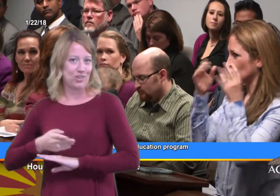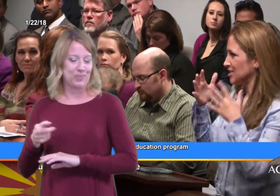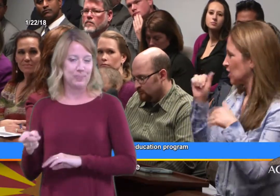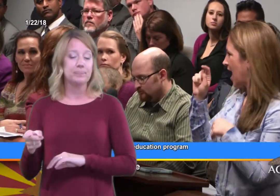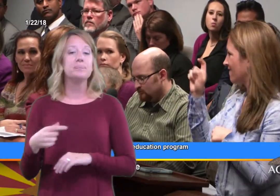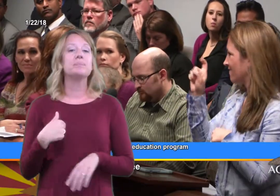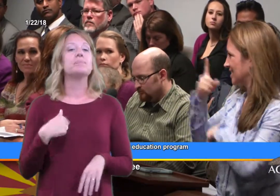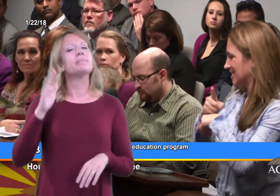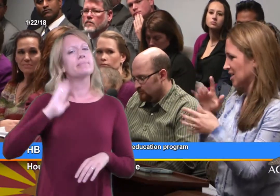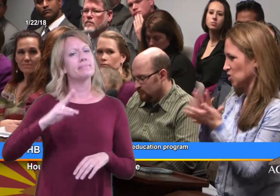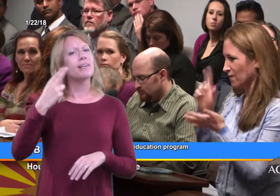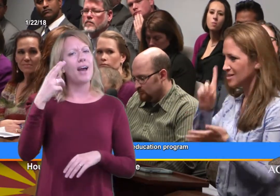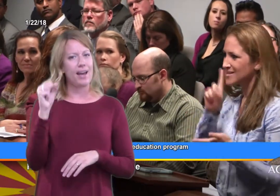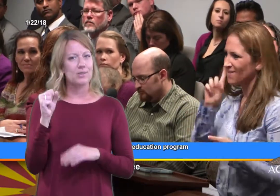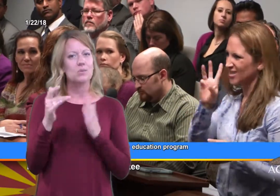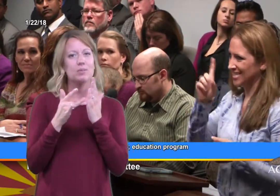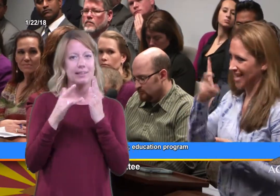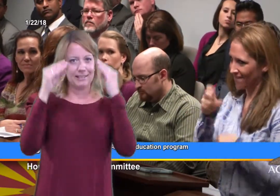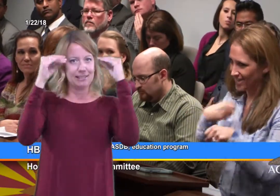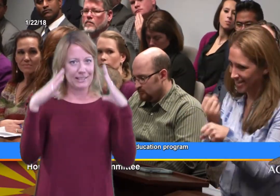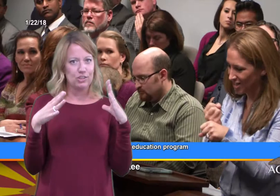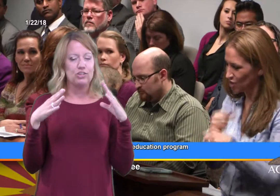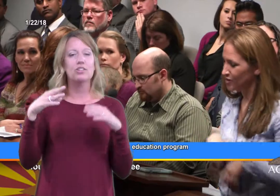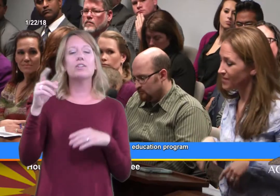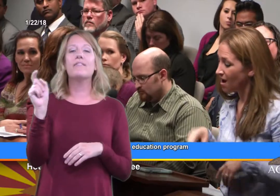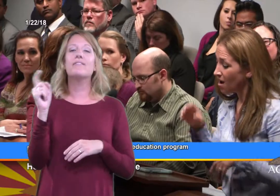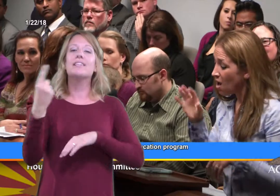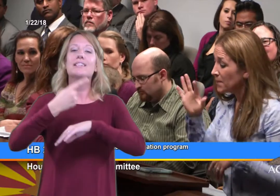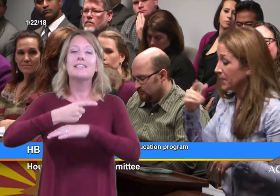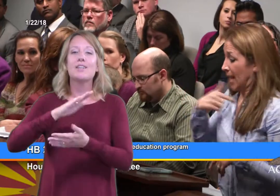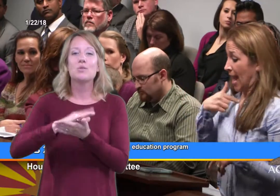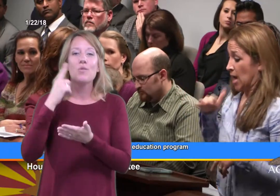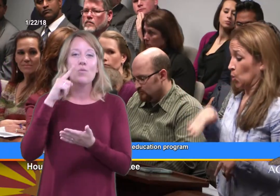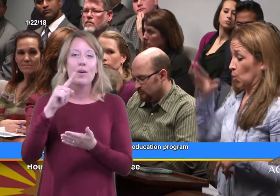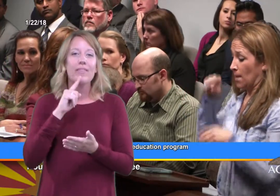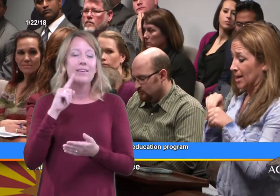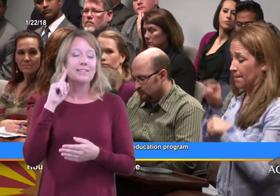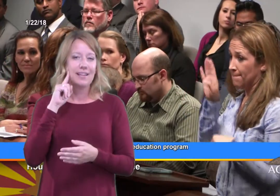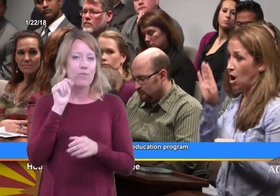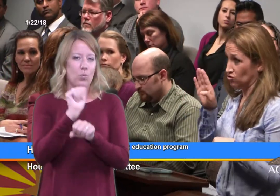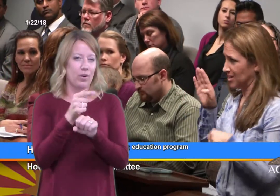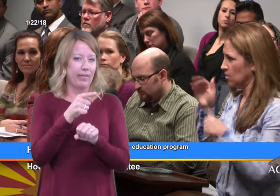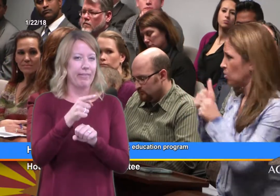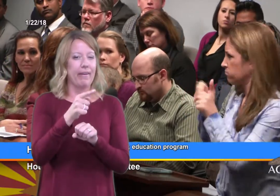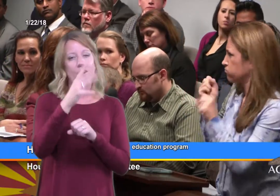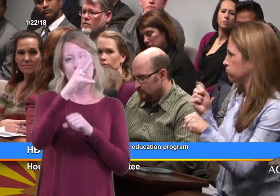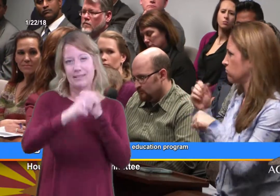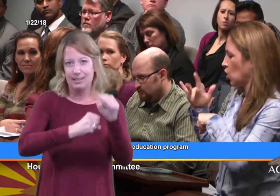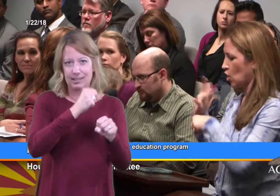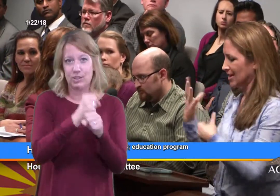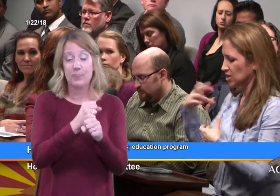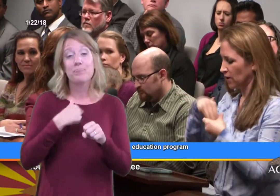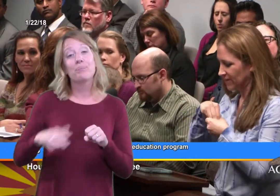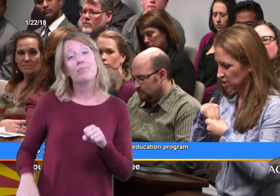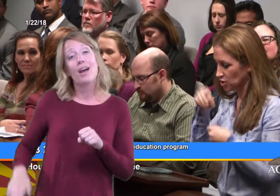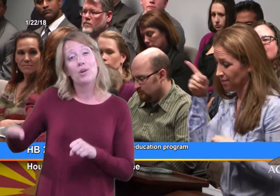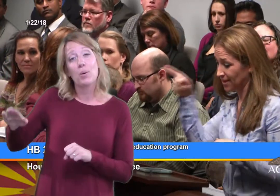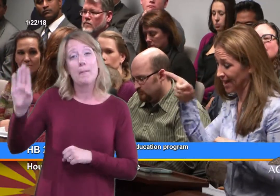I was a high school technology teacher at the Phoenix Day School for the Deaf as well, for over six years. I grew up in Boston with a very strong